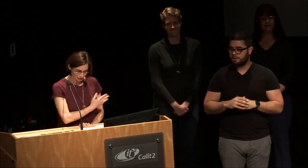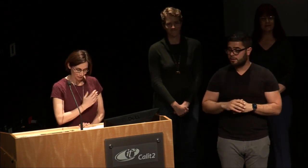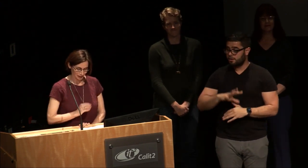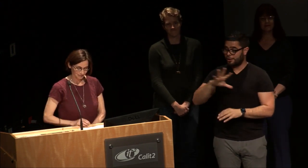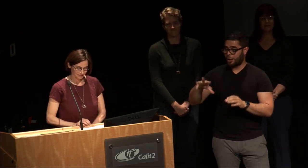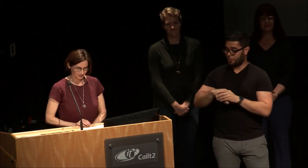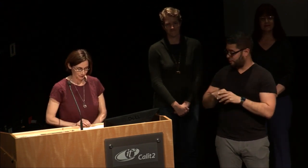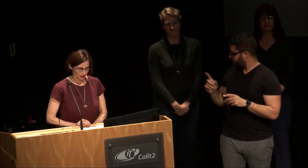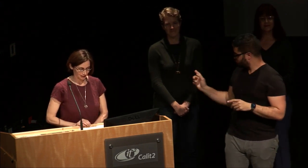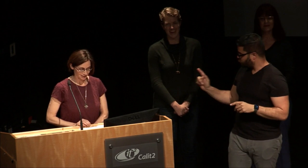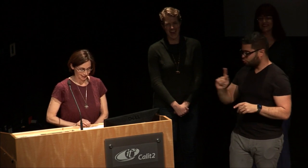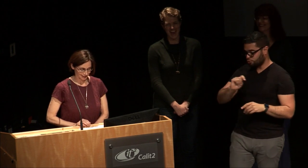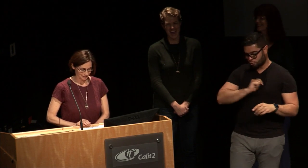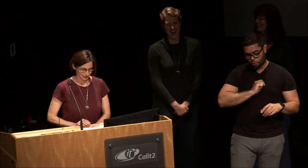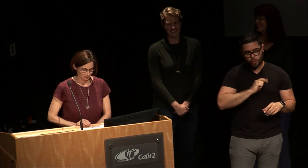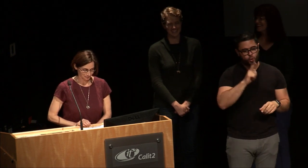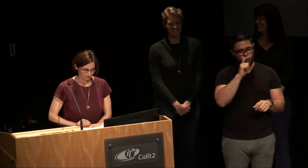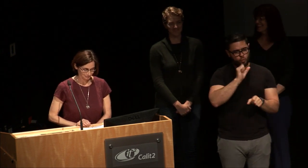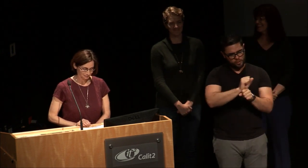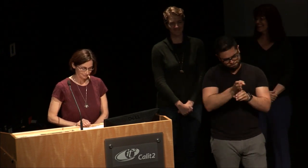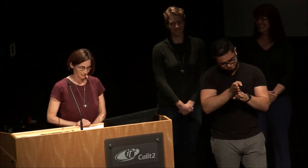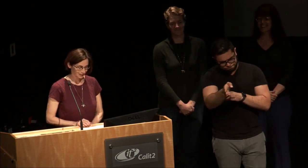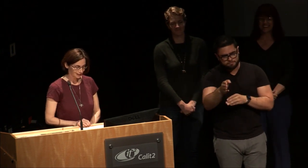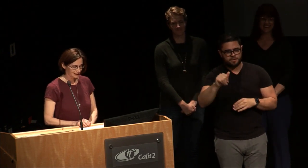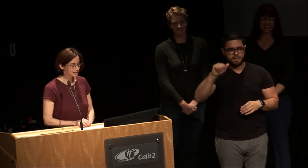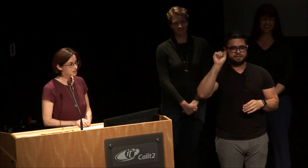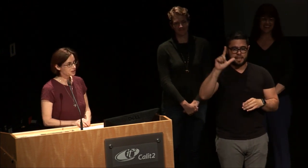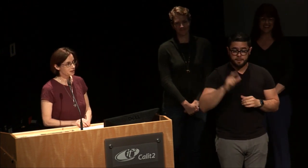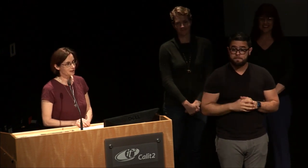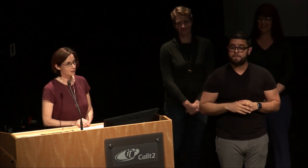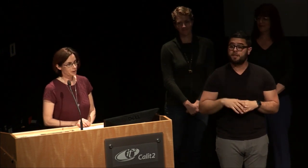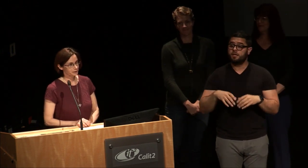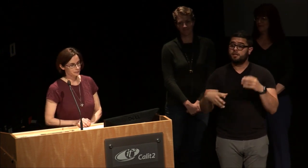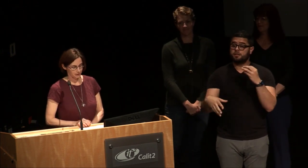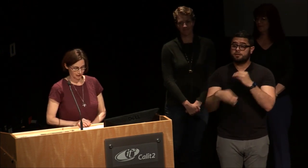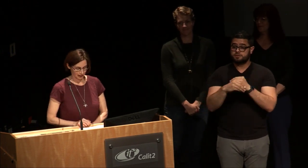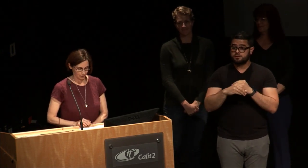Tory, working on sign language in addition the lab includes a lab manager